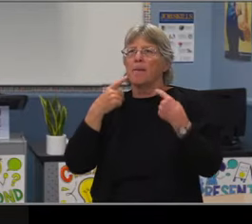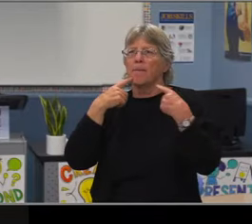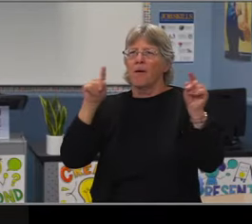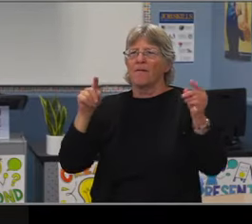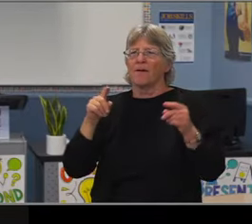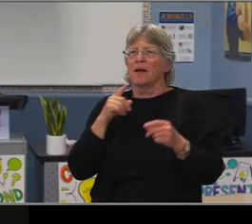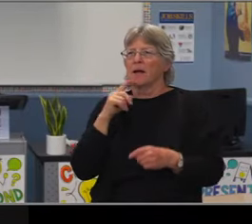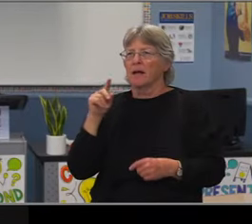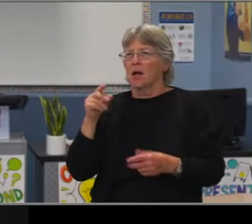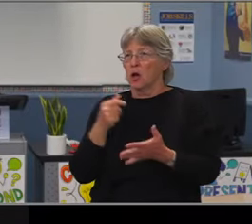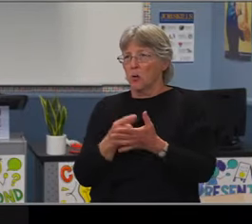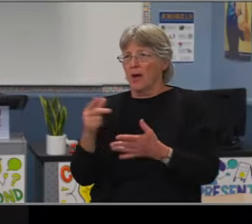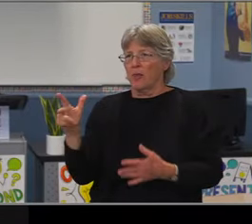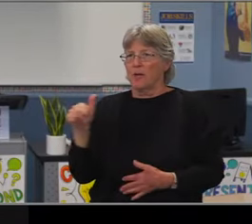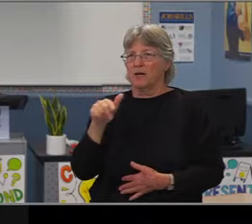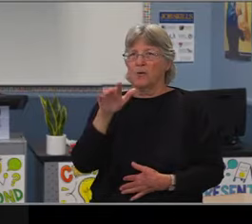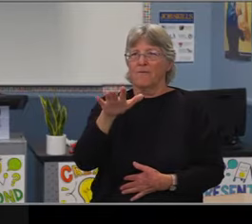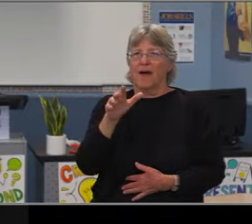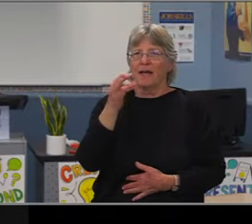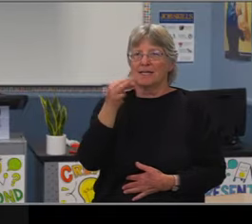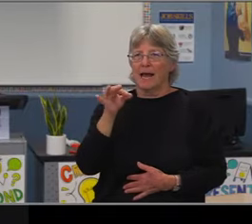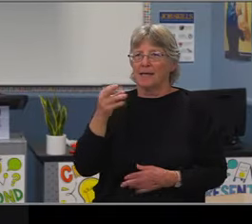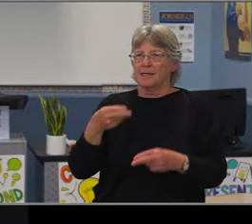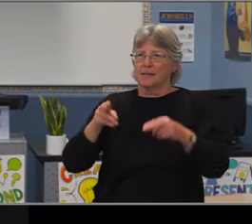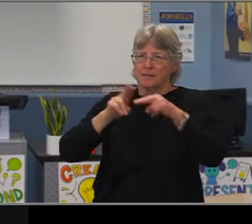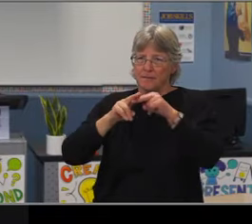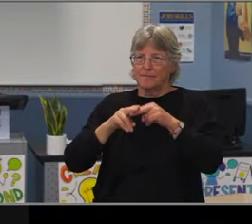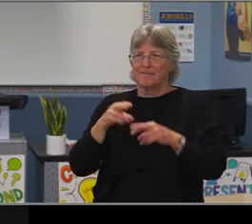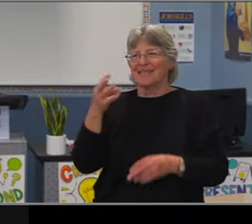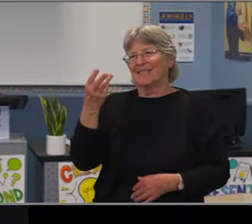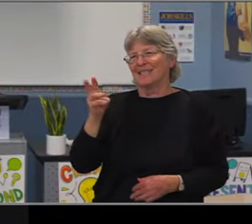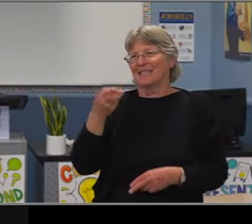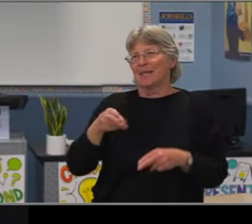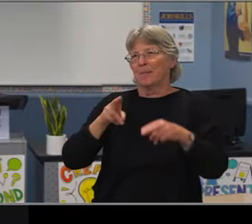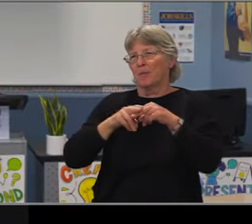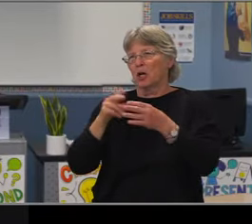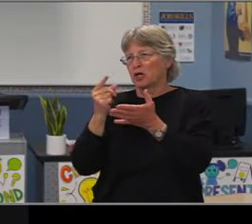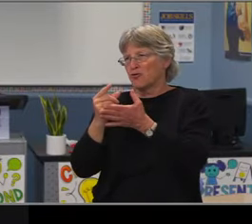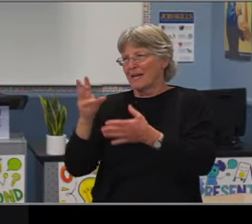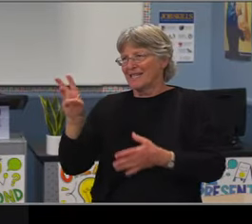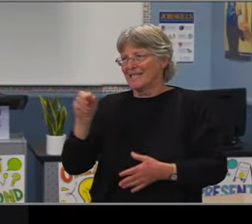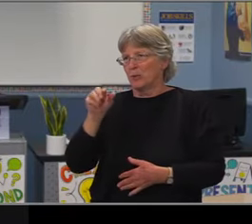And so when we look at grade six math, six accelerated replacement,